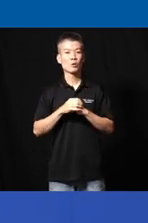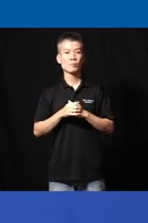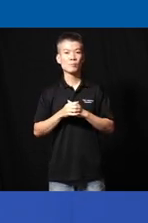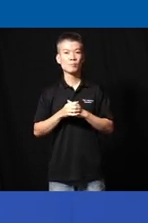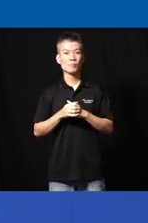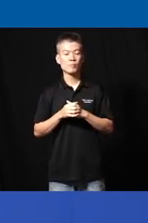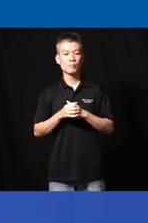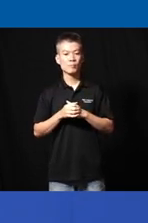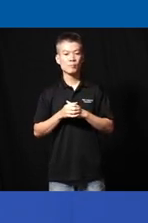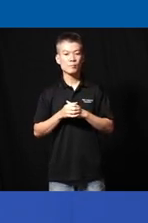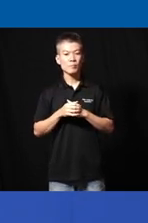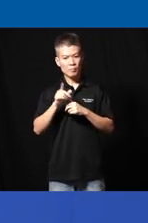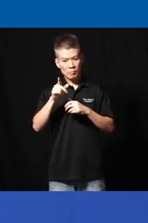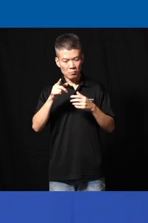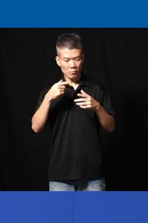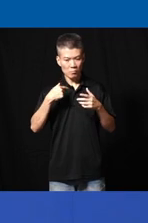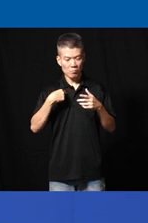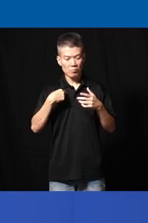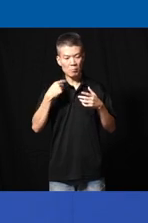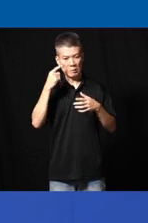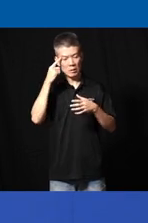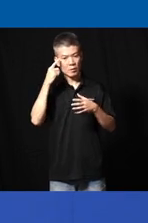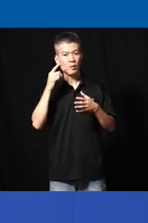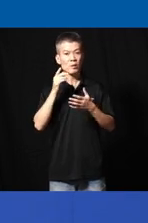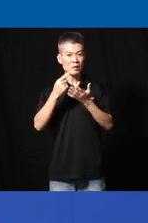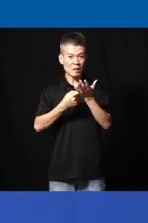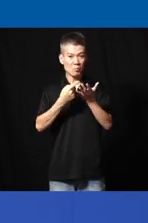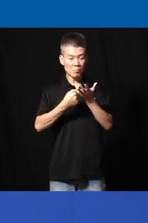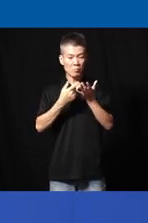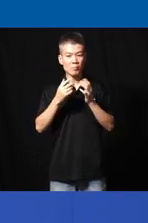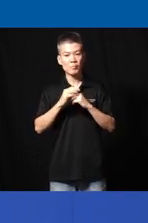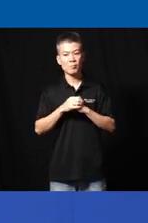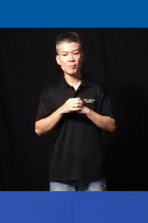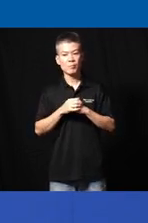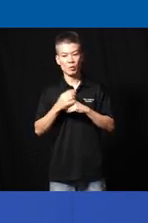therefore that that led me to think like that well sometimes uh you know when we talk about